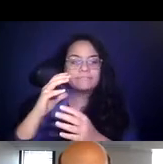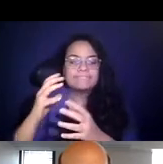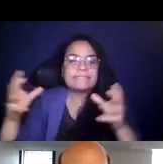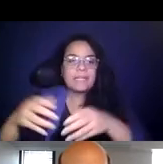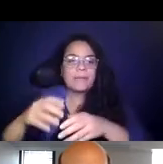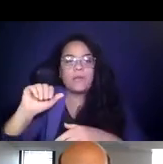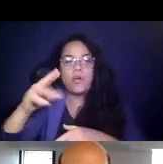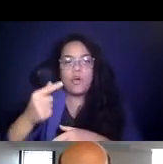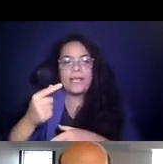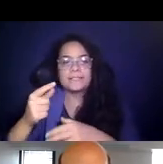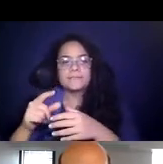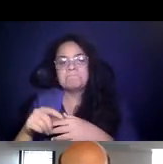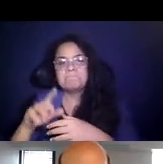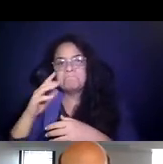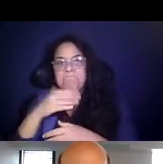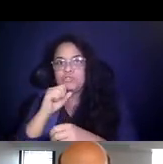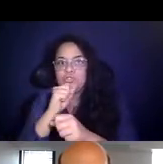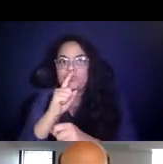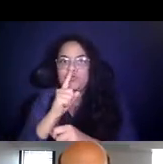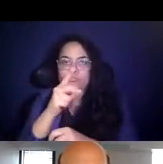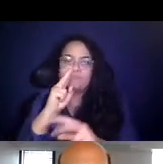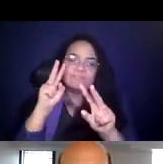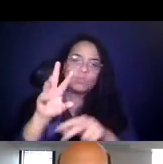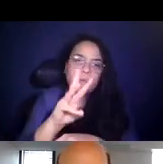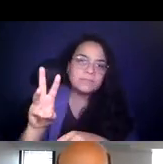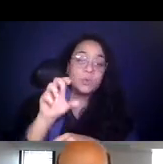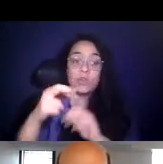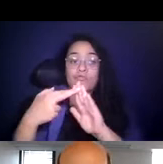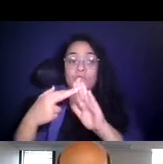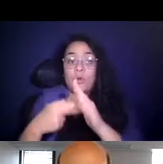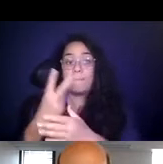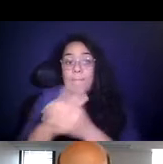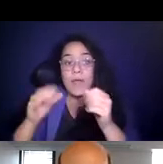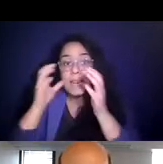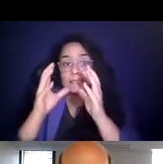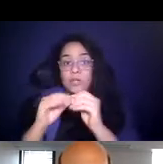15:25:22 Be sure to tune into our website for the exact time and date. 15:25:24 You can register for both of those listening sessions on the website, as well.